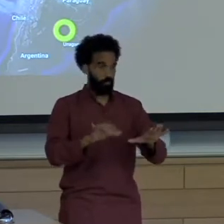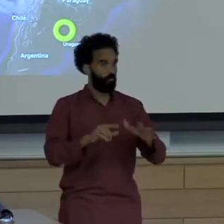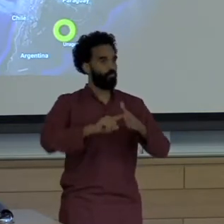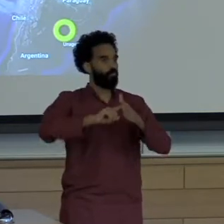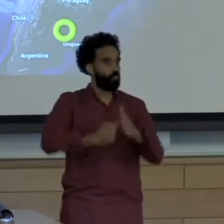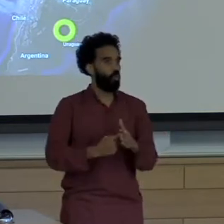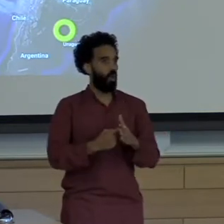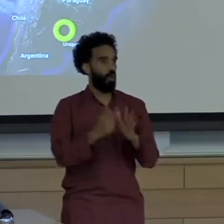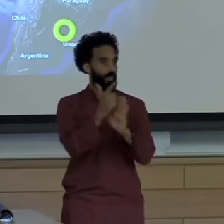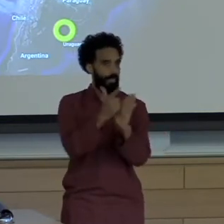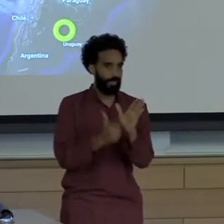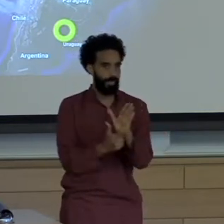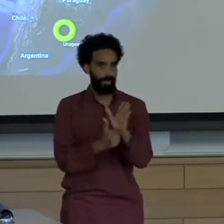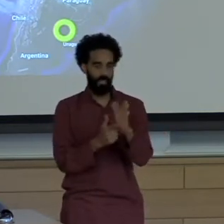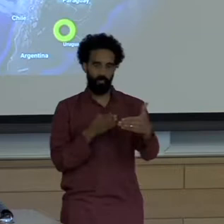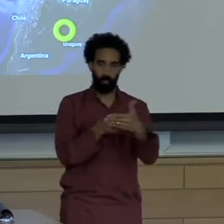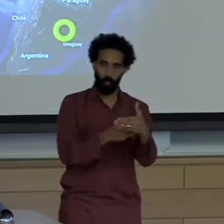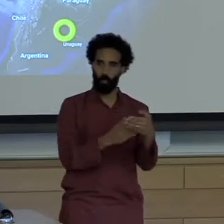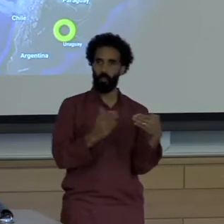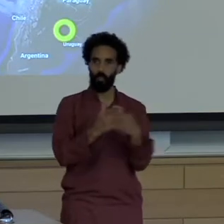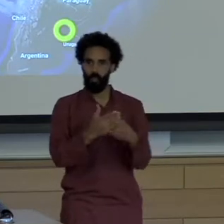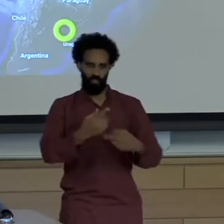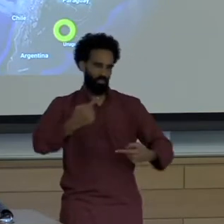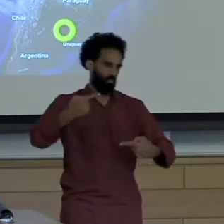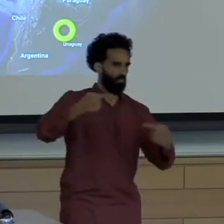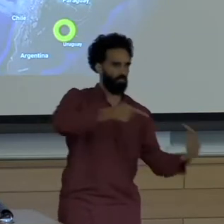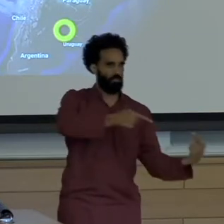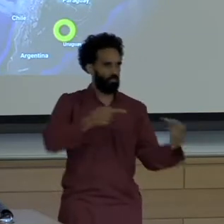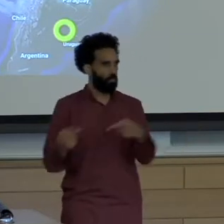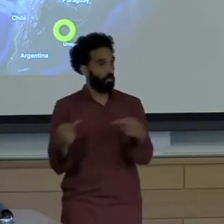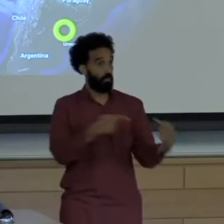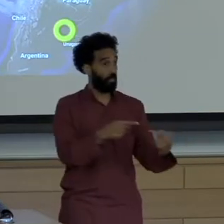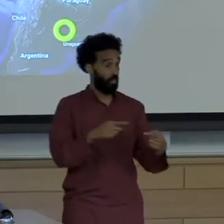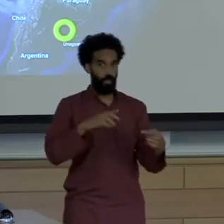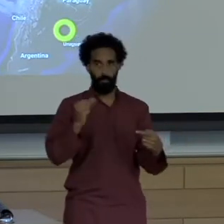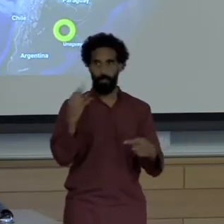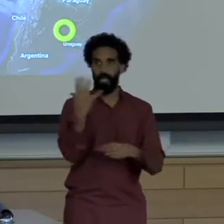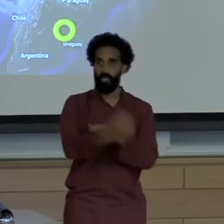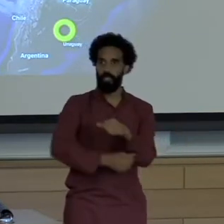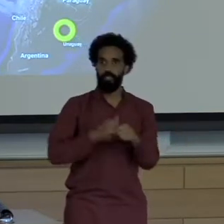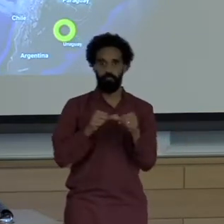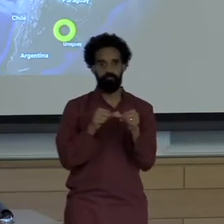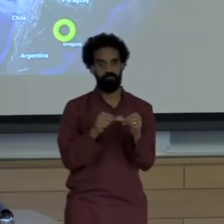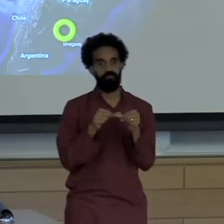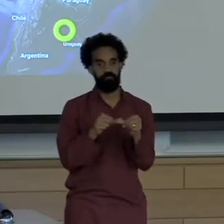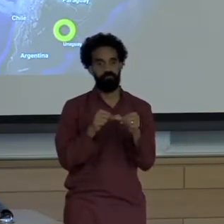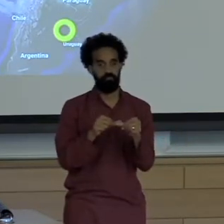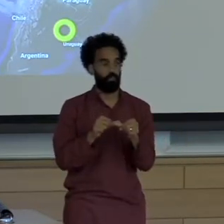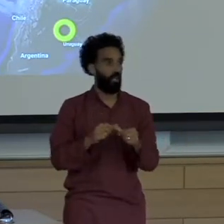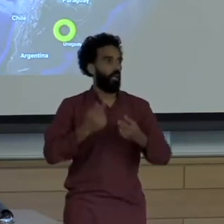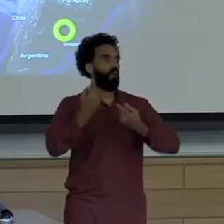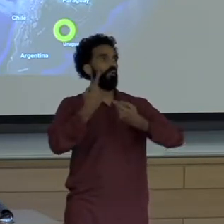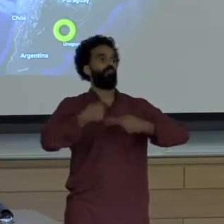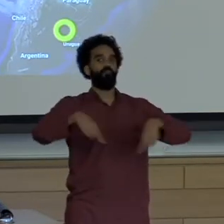Over this contested space. Settled only last year at the Hague where the international arbitration